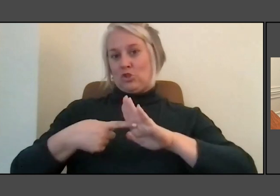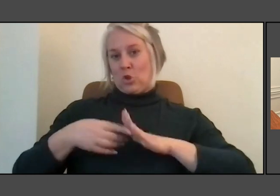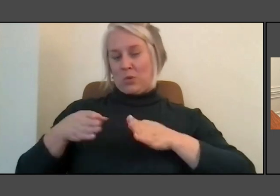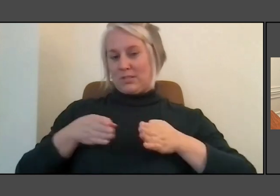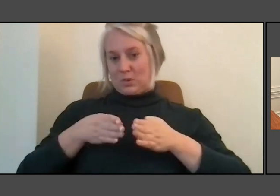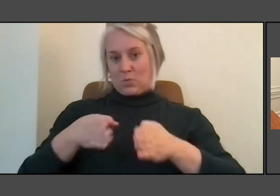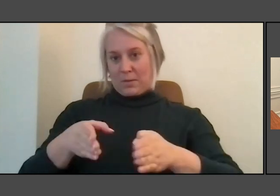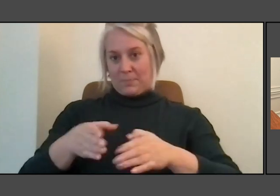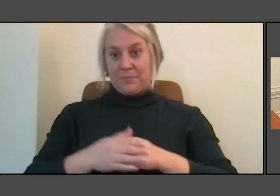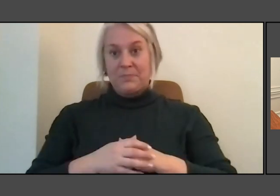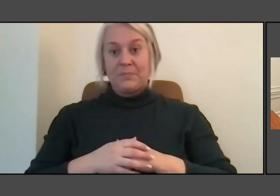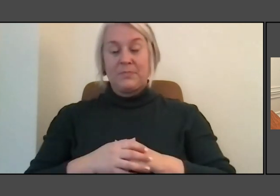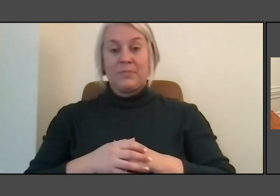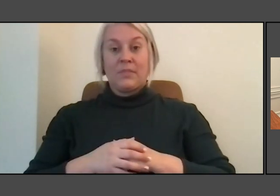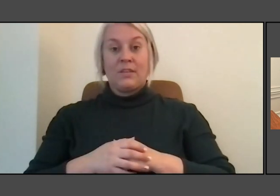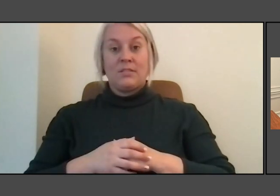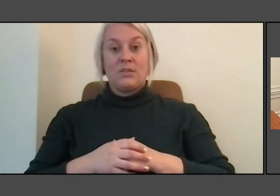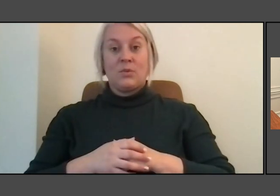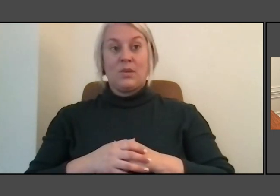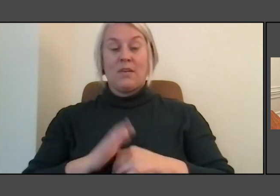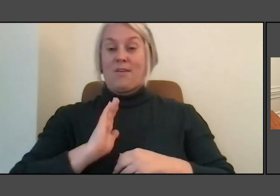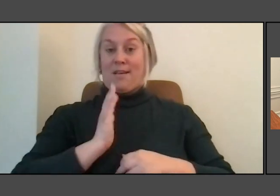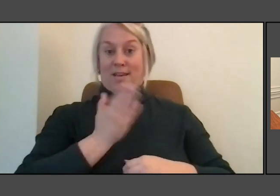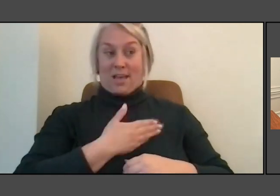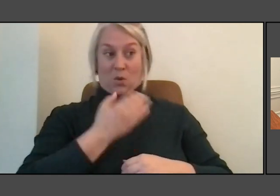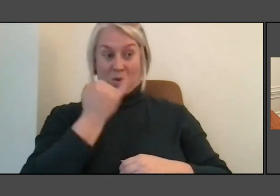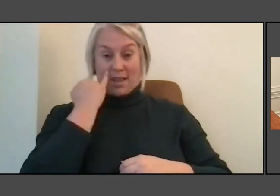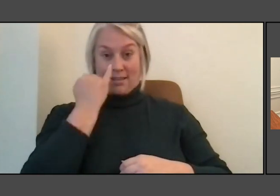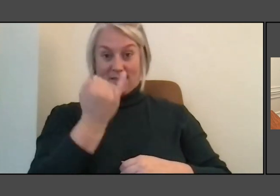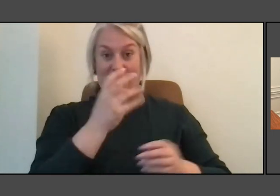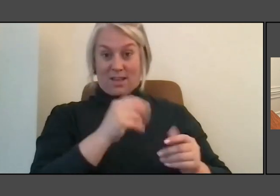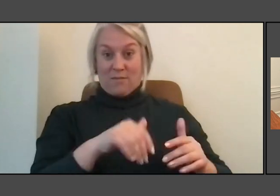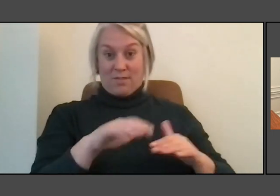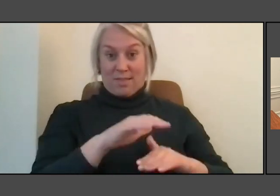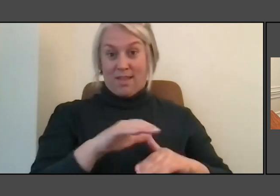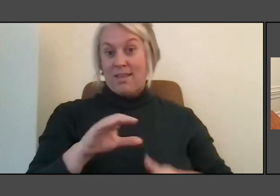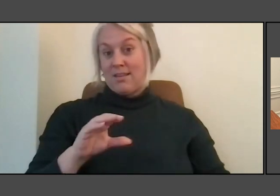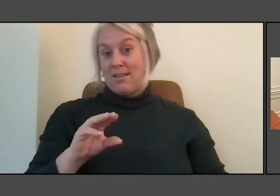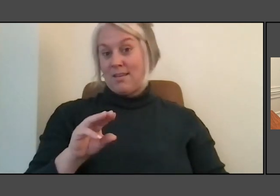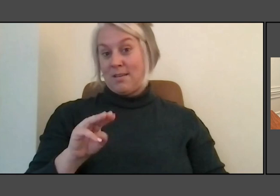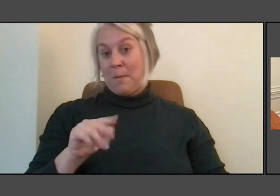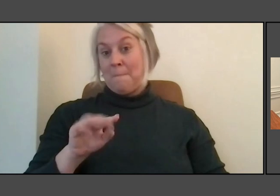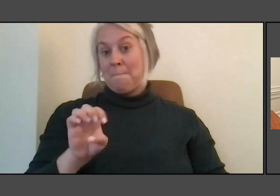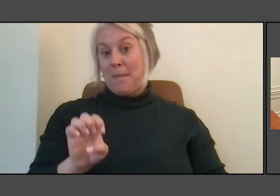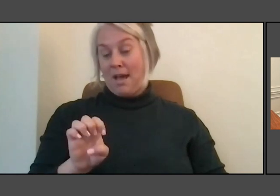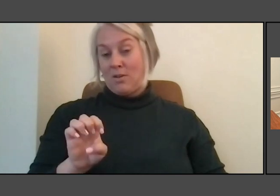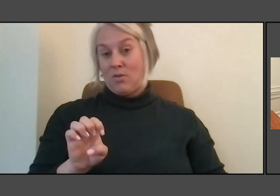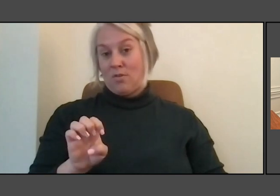Looking at the land mile markers. I've gone three miles today, this latitude, this longitude.